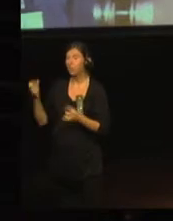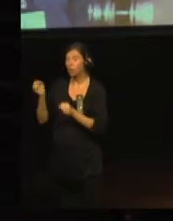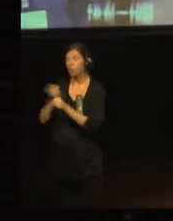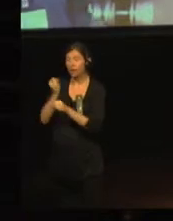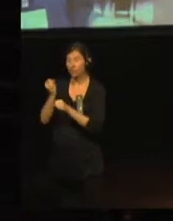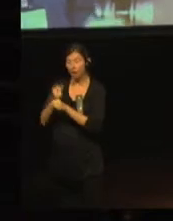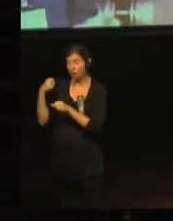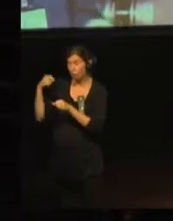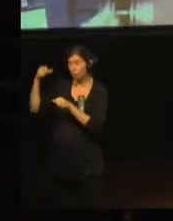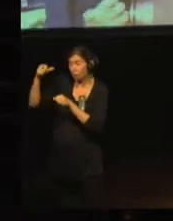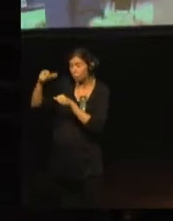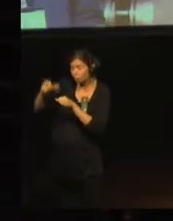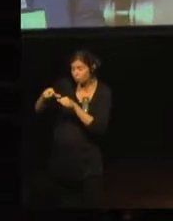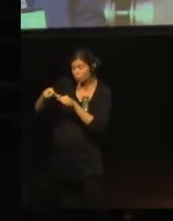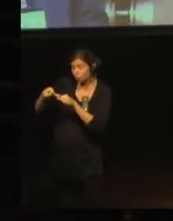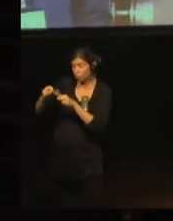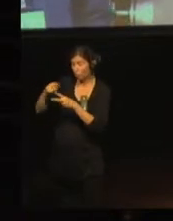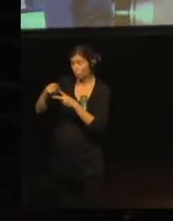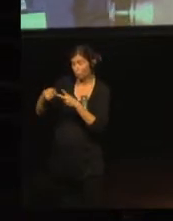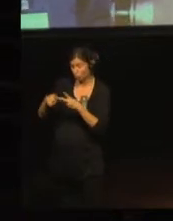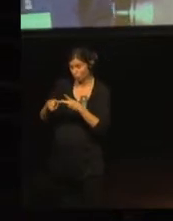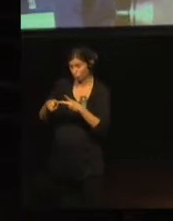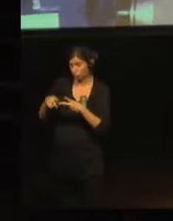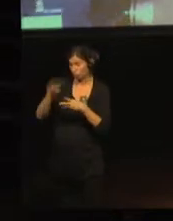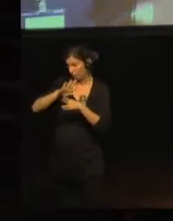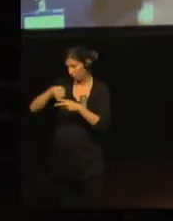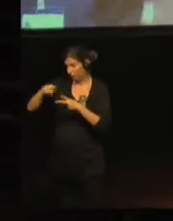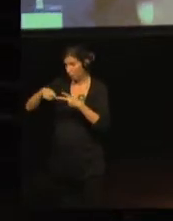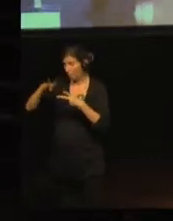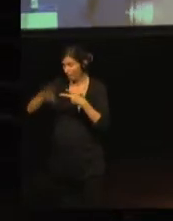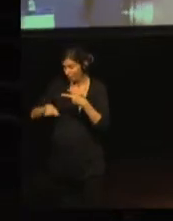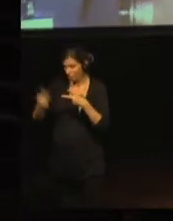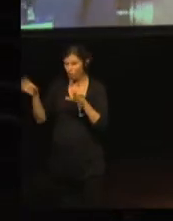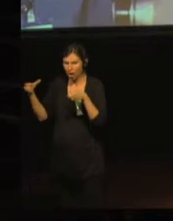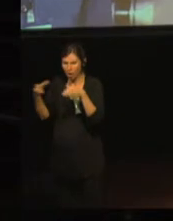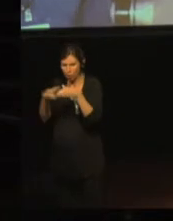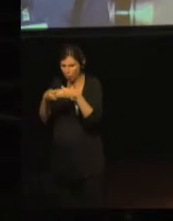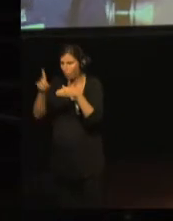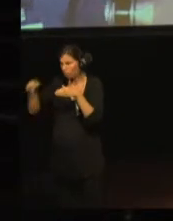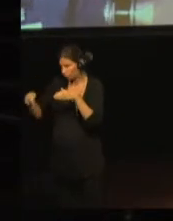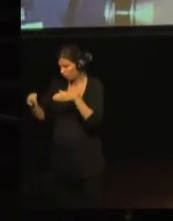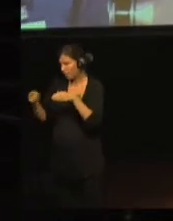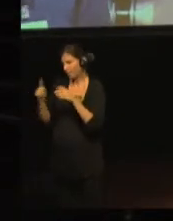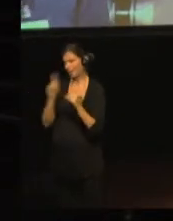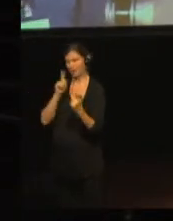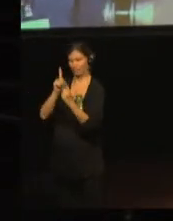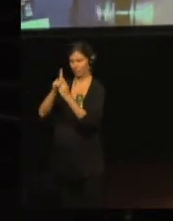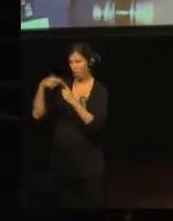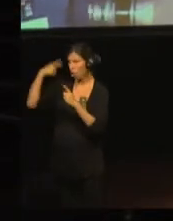working groups met in London to make some preparations related to their tasks.